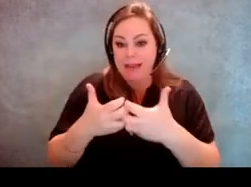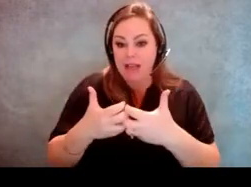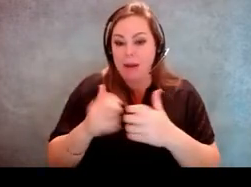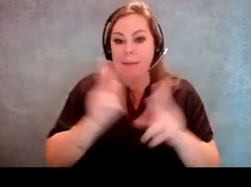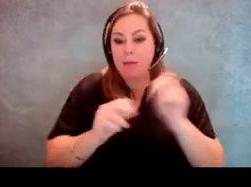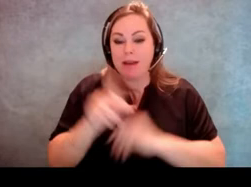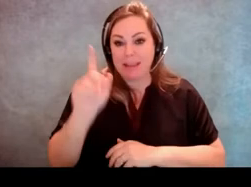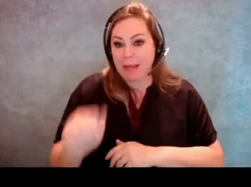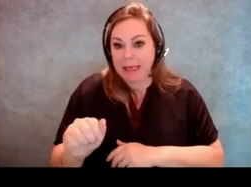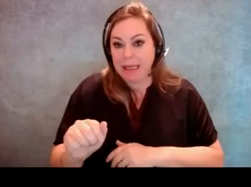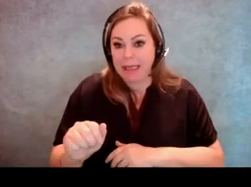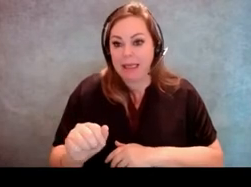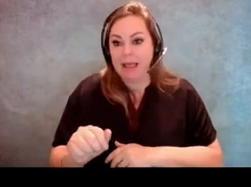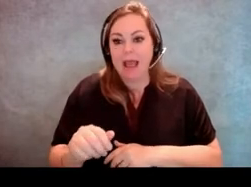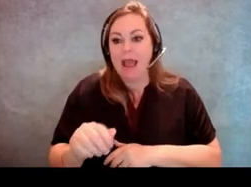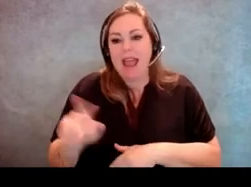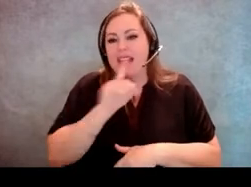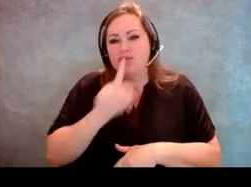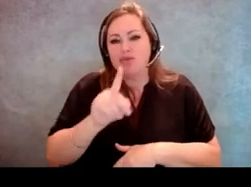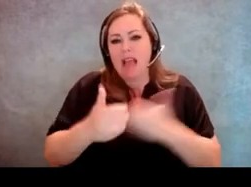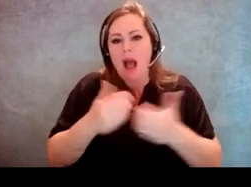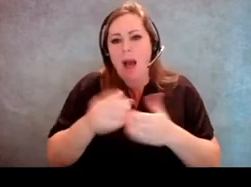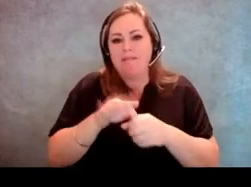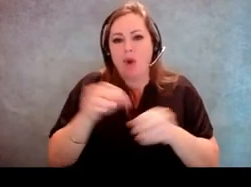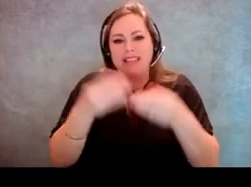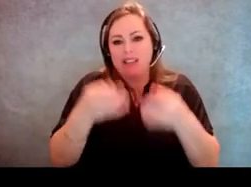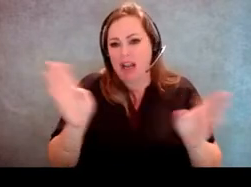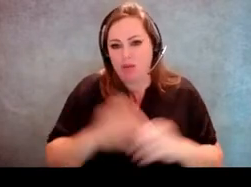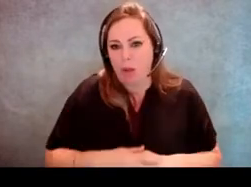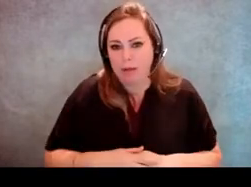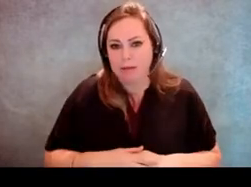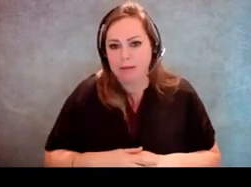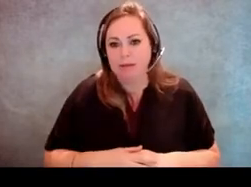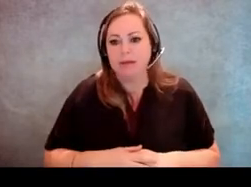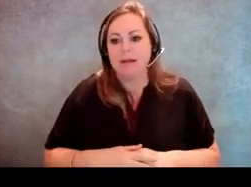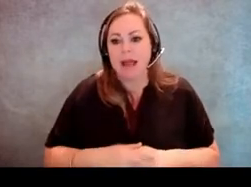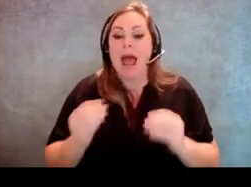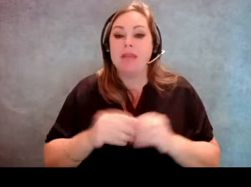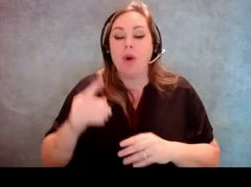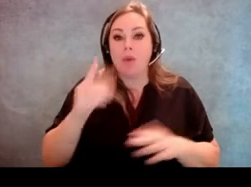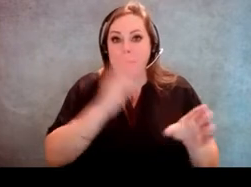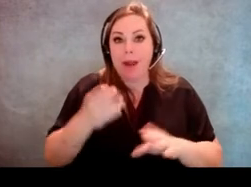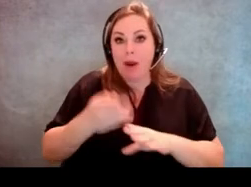it's just accommodating voters in general. And the more that we think through things in advance, the easier it goes for everybody,